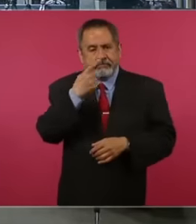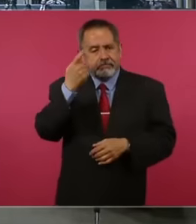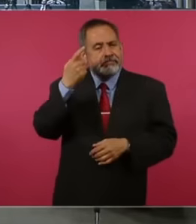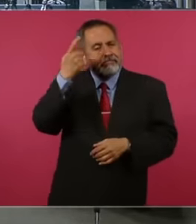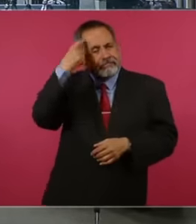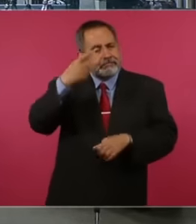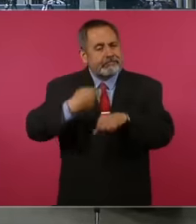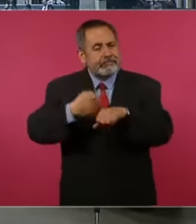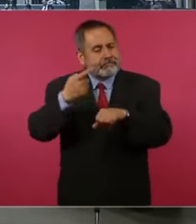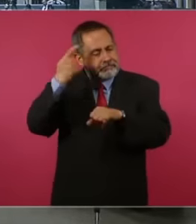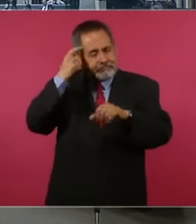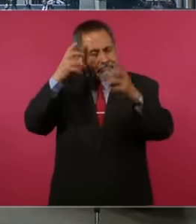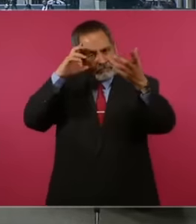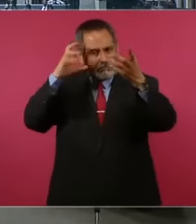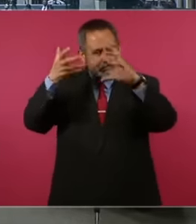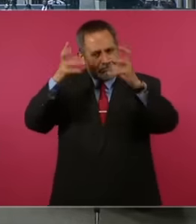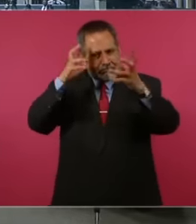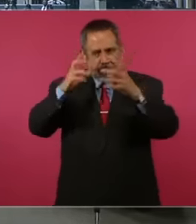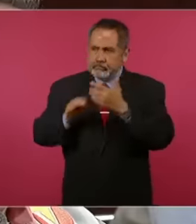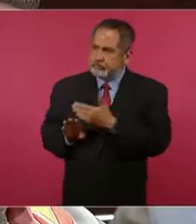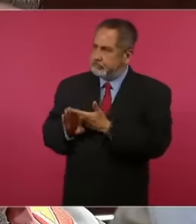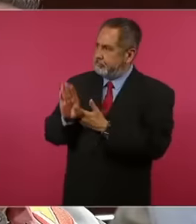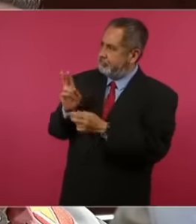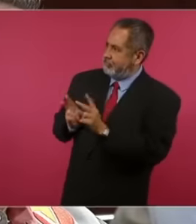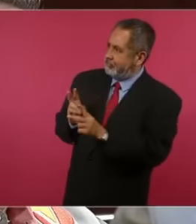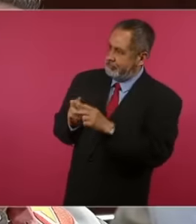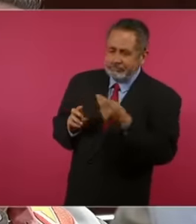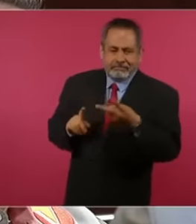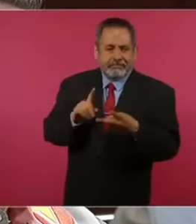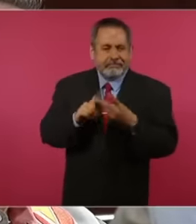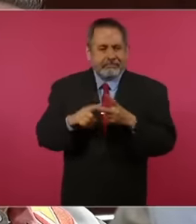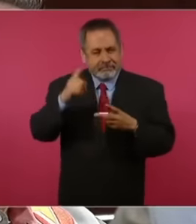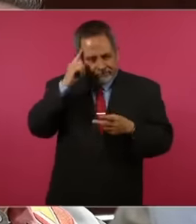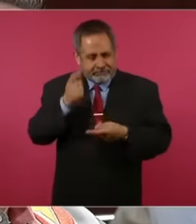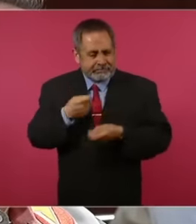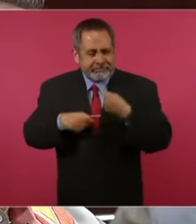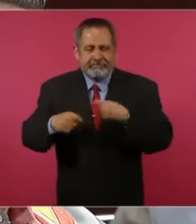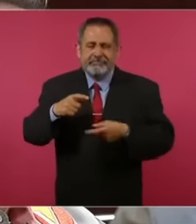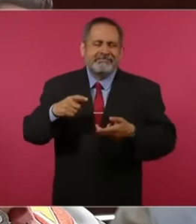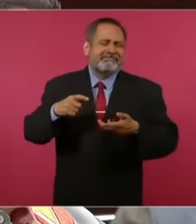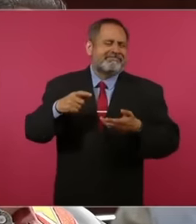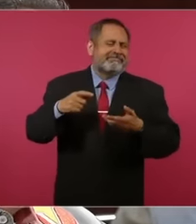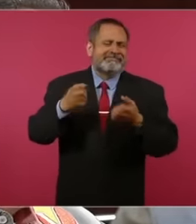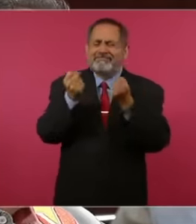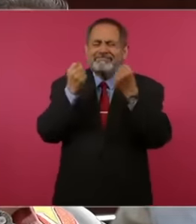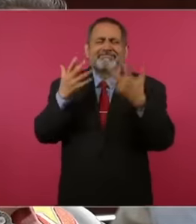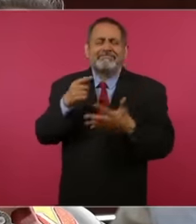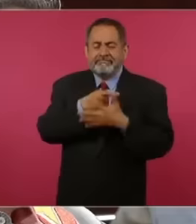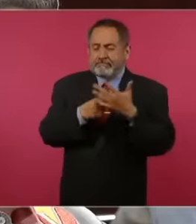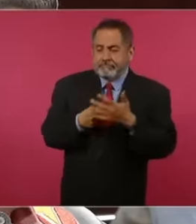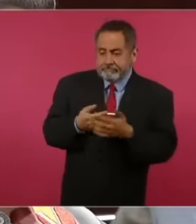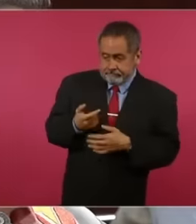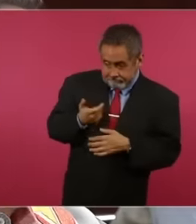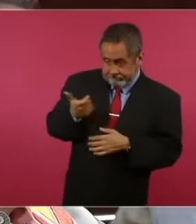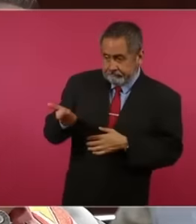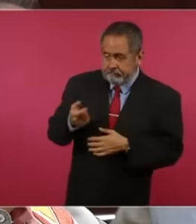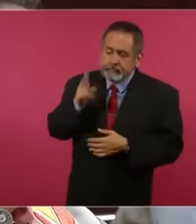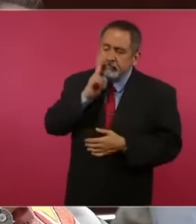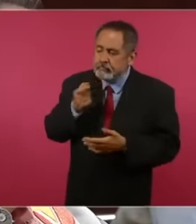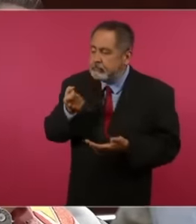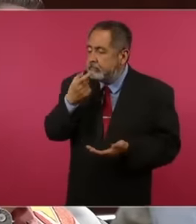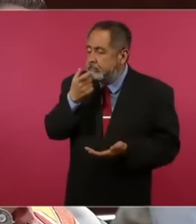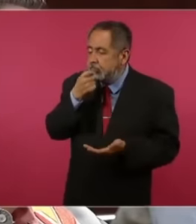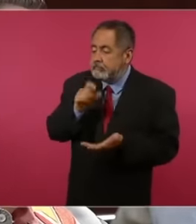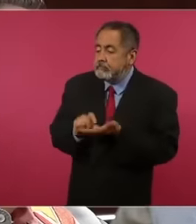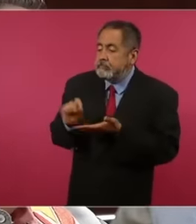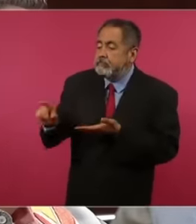transplants depression allergies Well There are many and these are these This works are true because